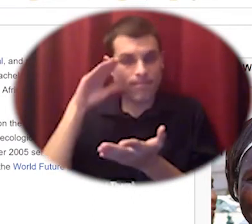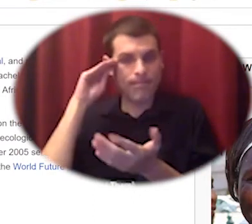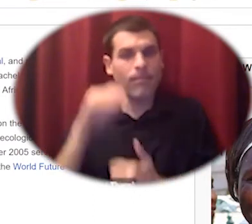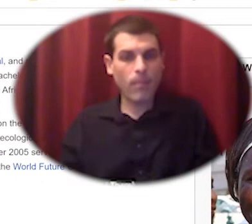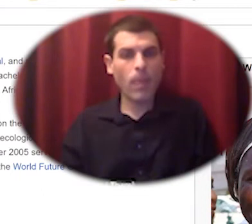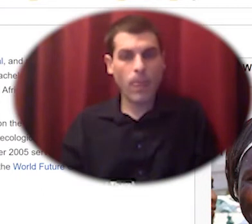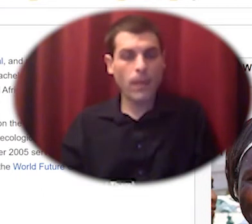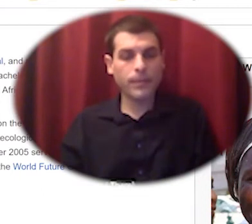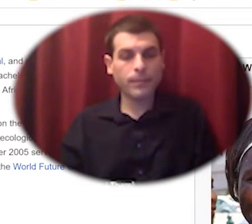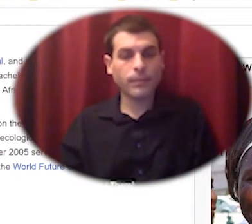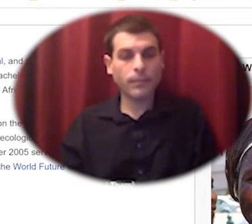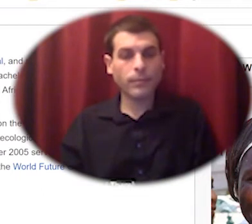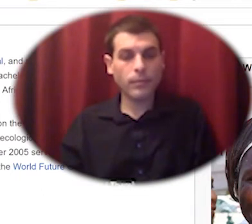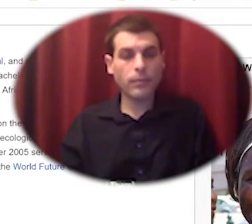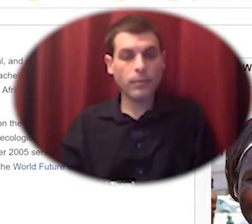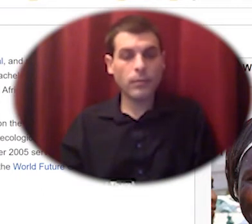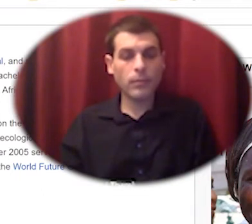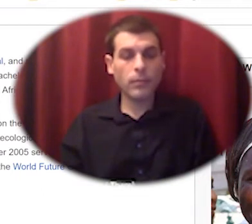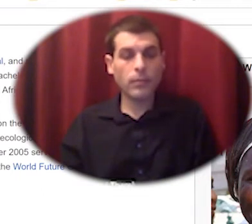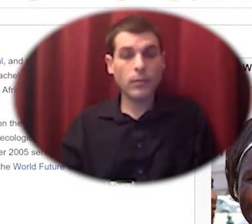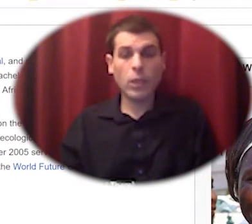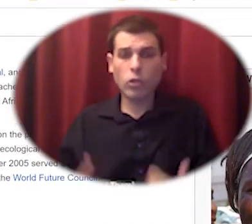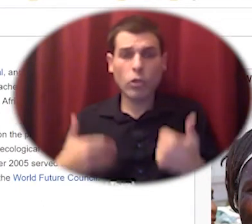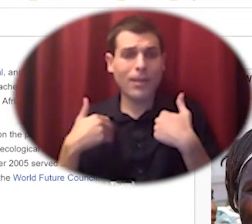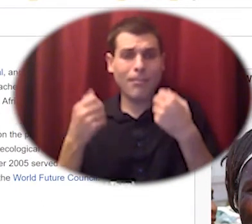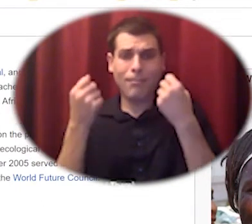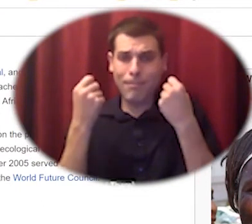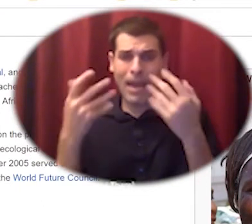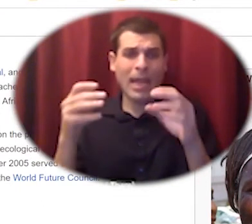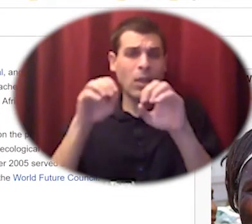that she worked with and which spun from her legacy